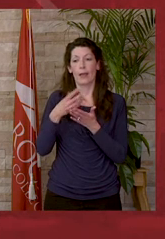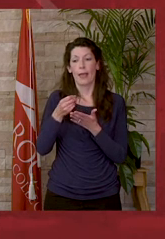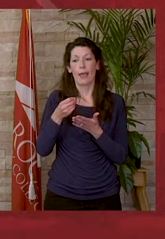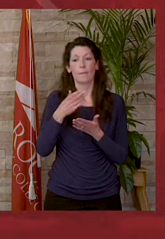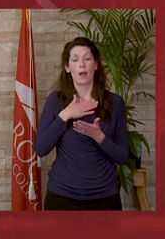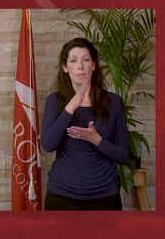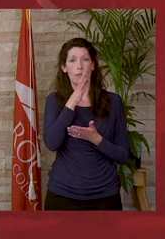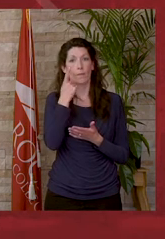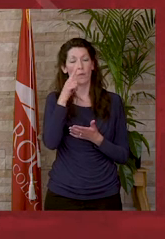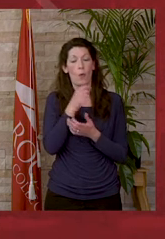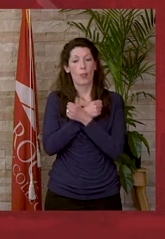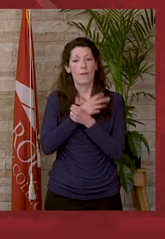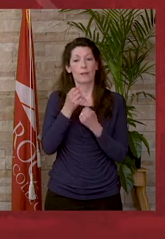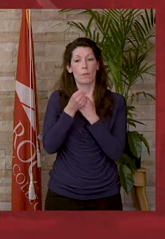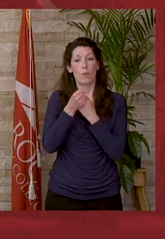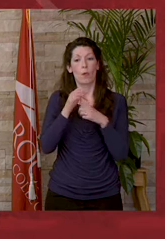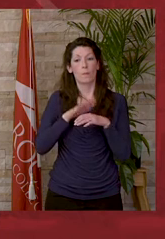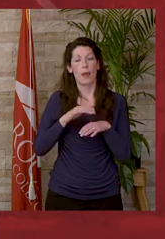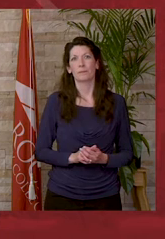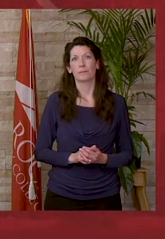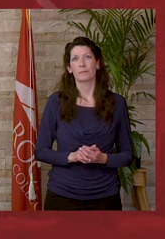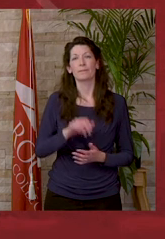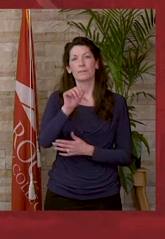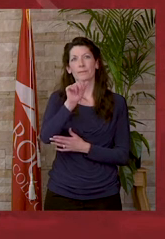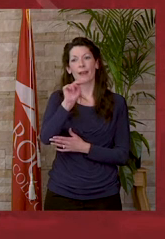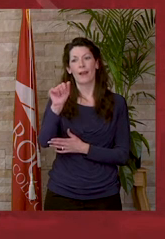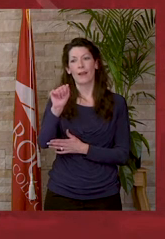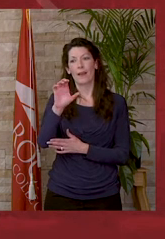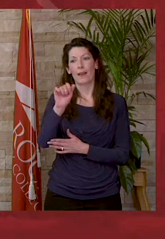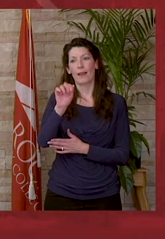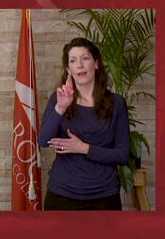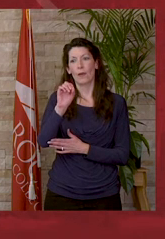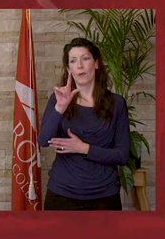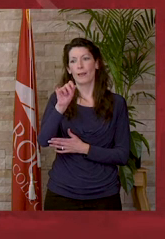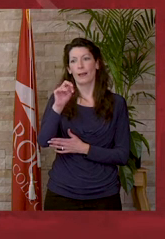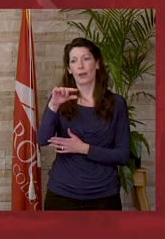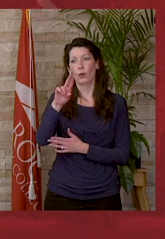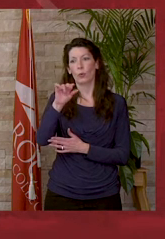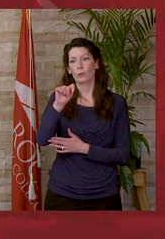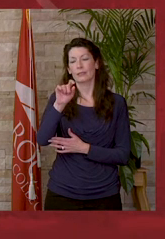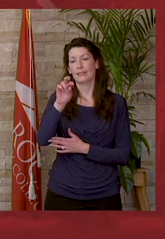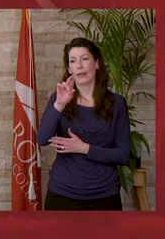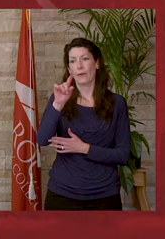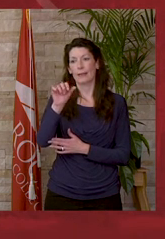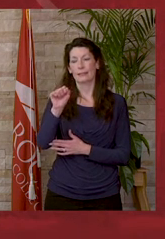love and support on my journey. Anna Carolina Gutierrez: I appreciate my family's support, my